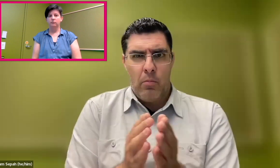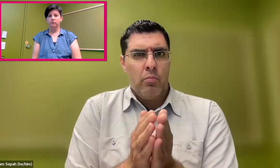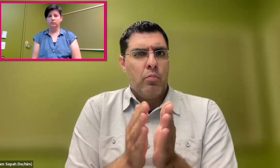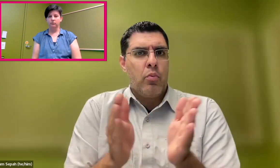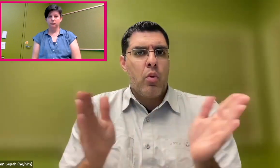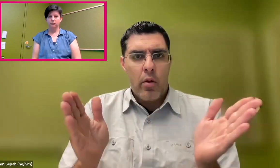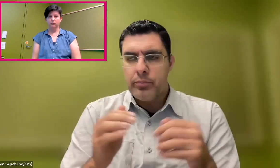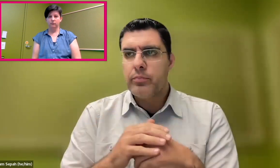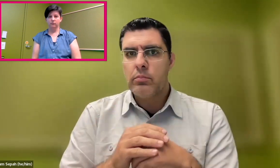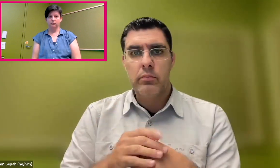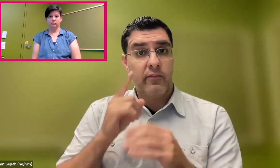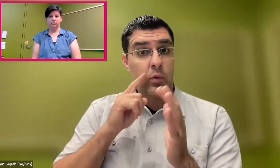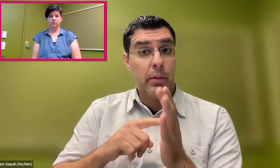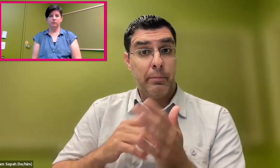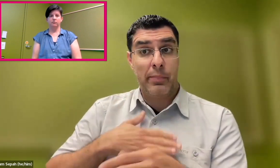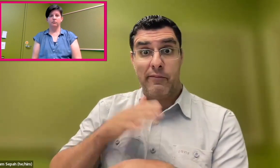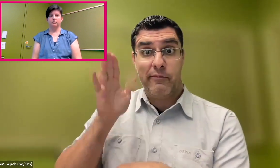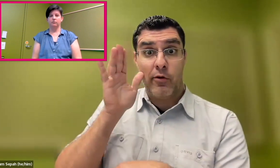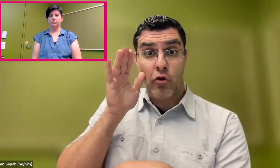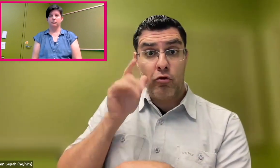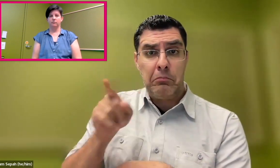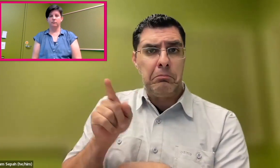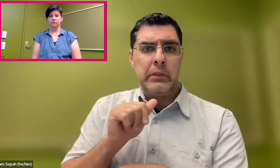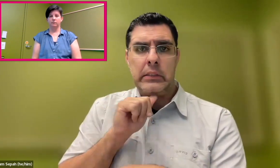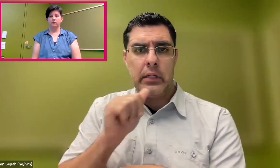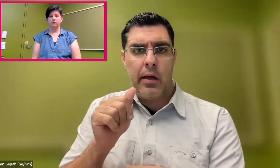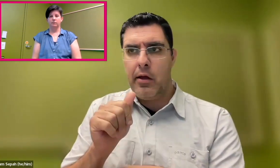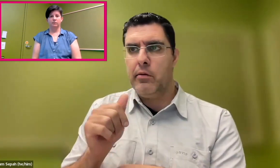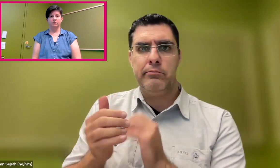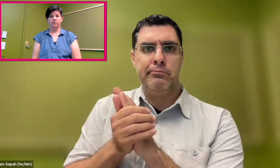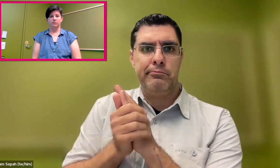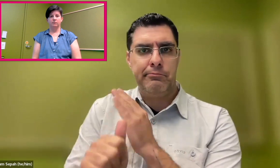or anything in between. For example, my father--